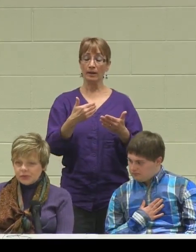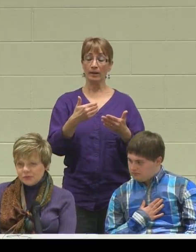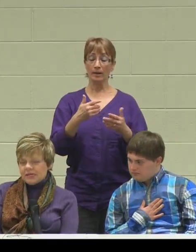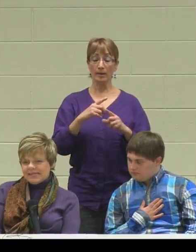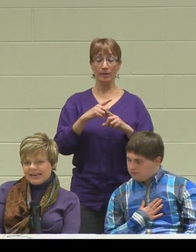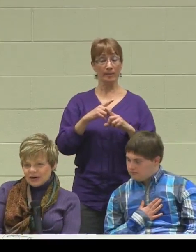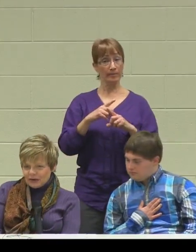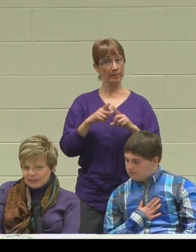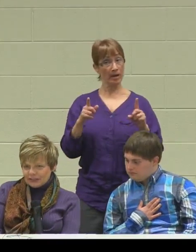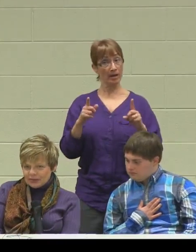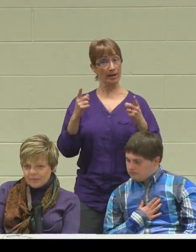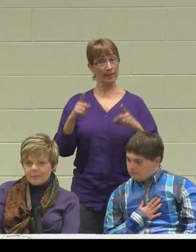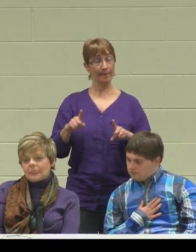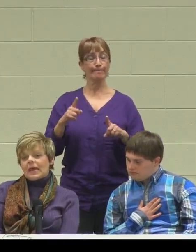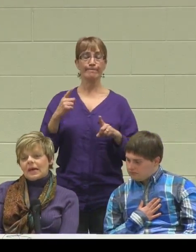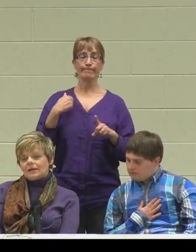which we needed to get guardianship